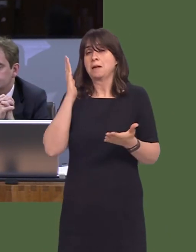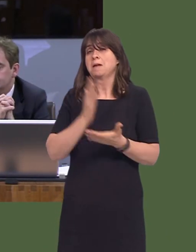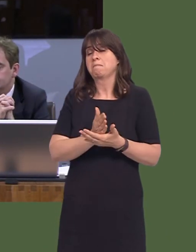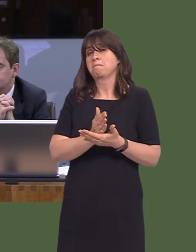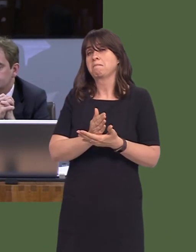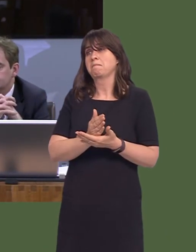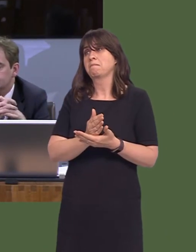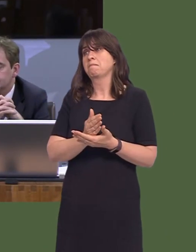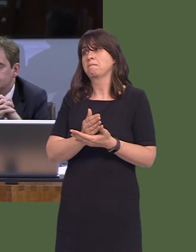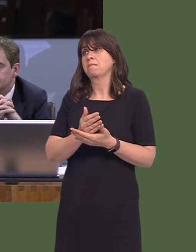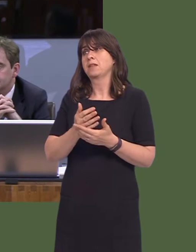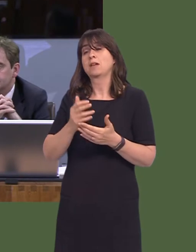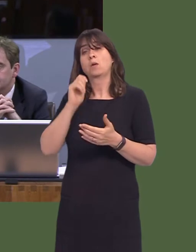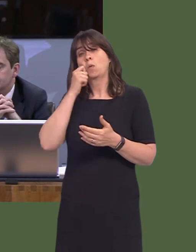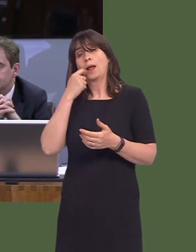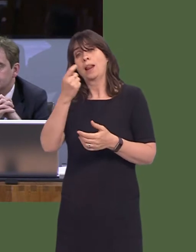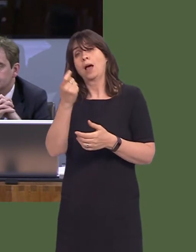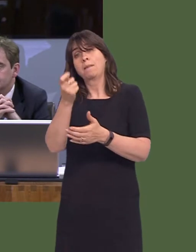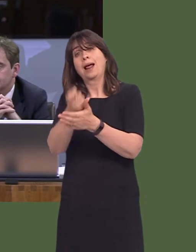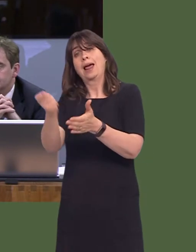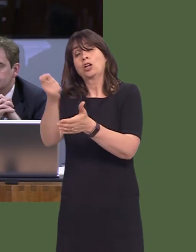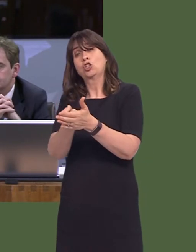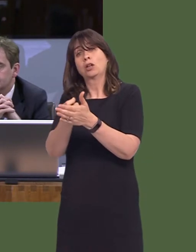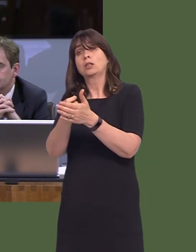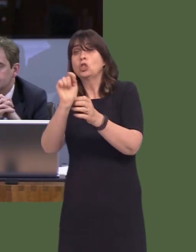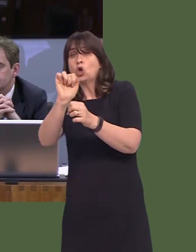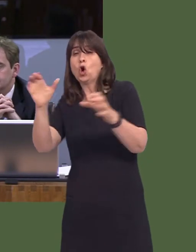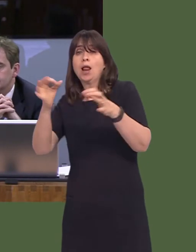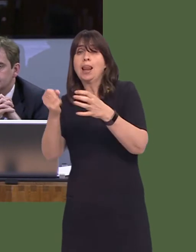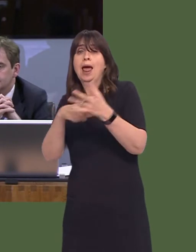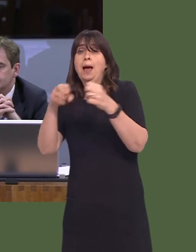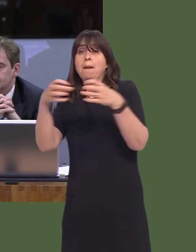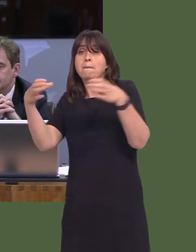will now form an election in the Labour Party to find a successor to your good self. But